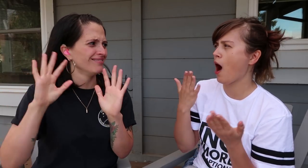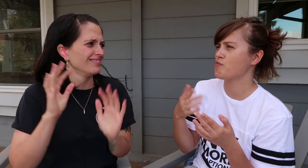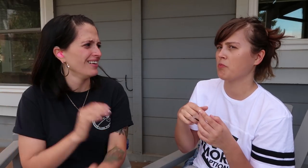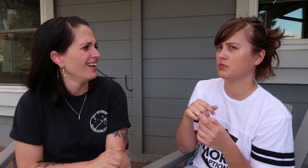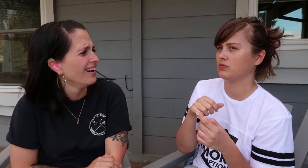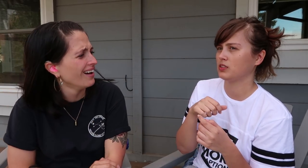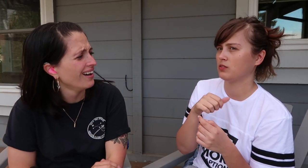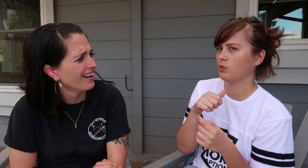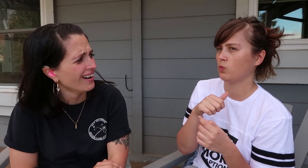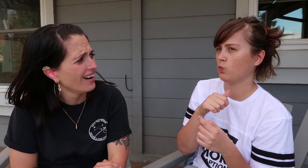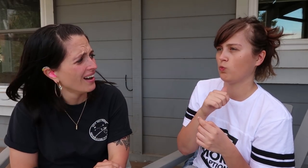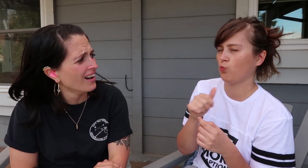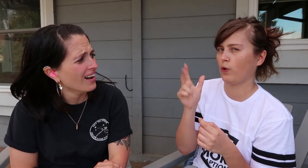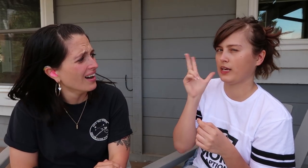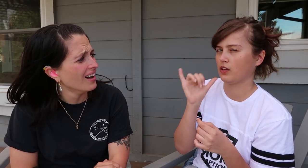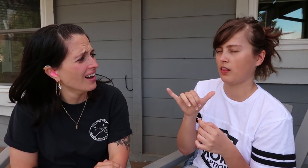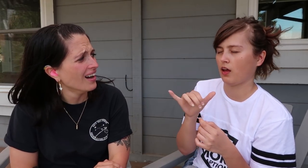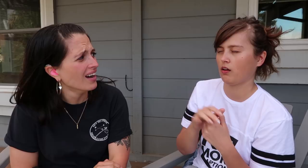I probably wouldn’t hear that.